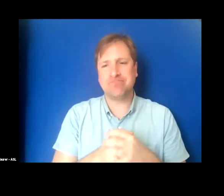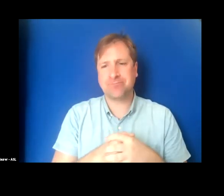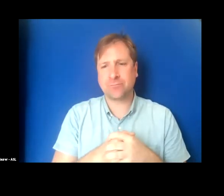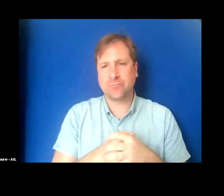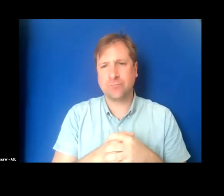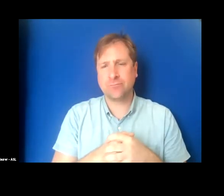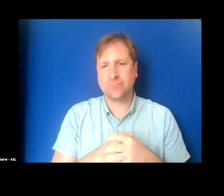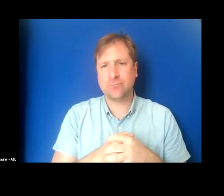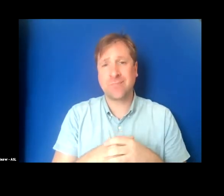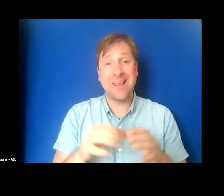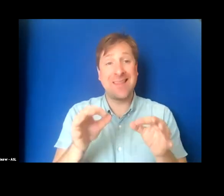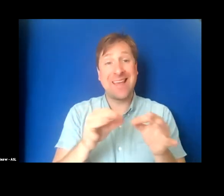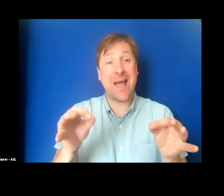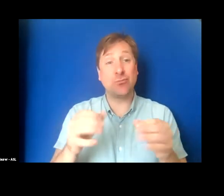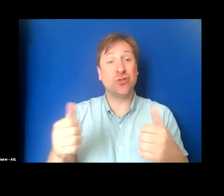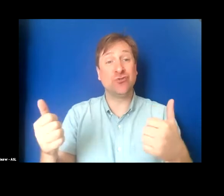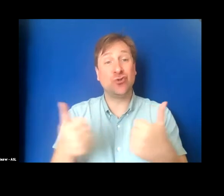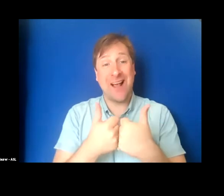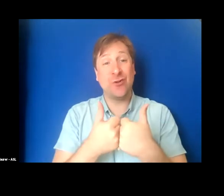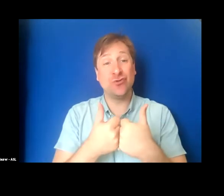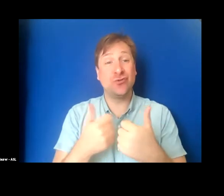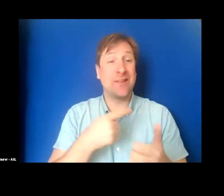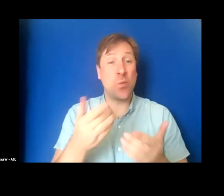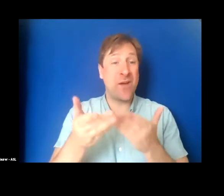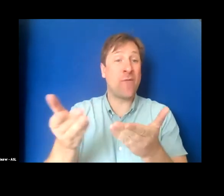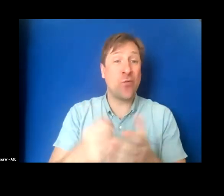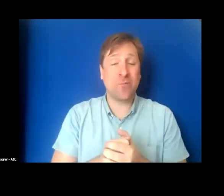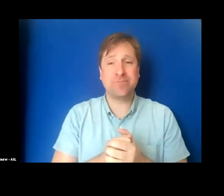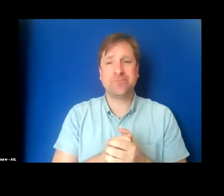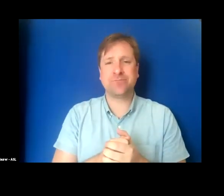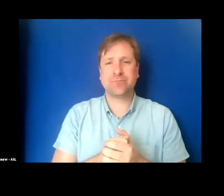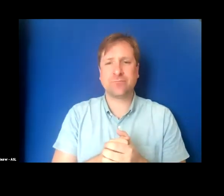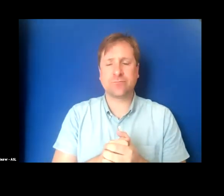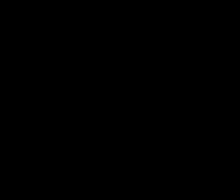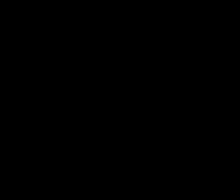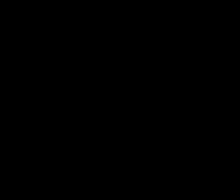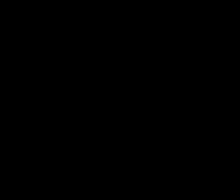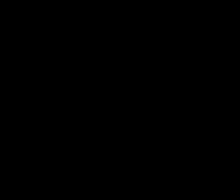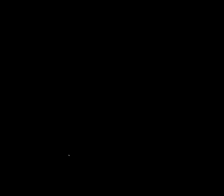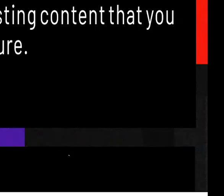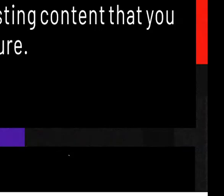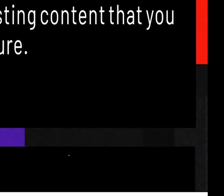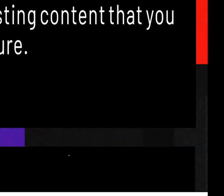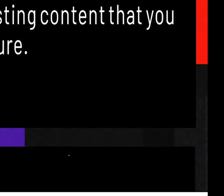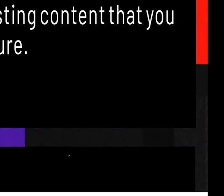The caption challenge that we're going to offer. So, Sydney, if you could share that screen.